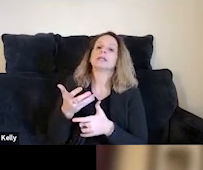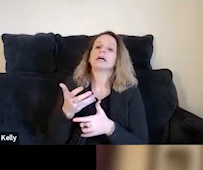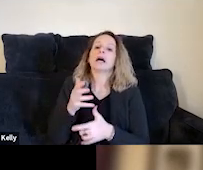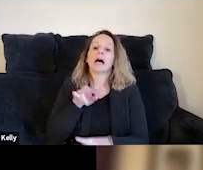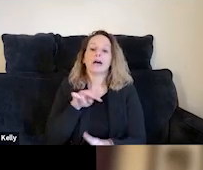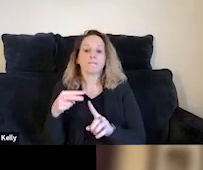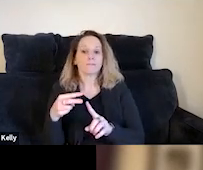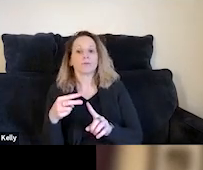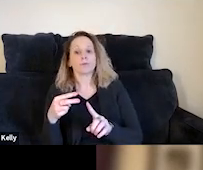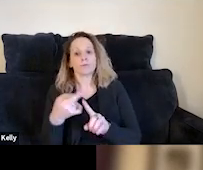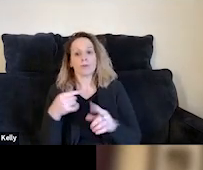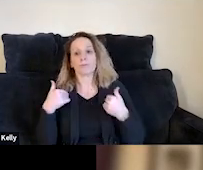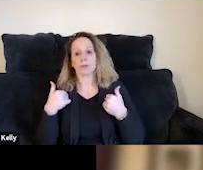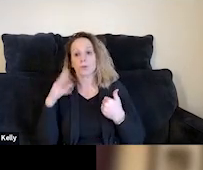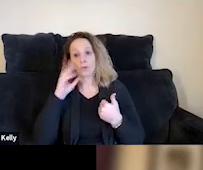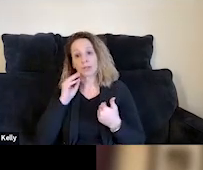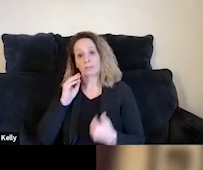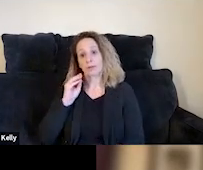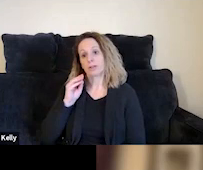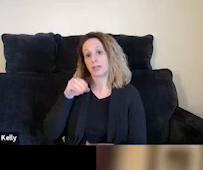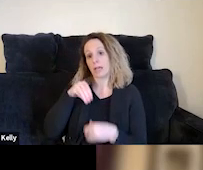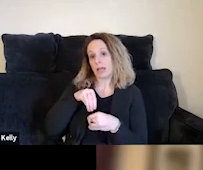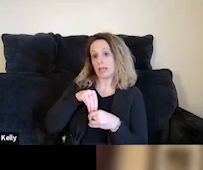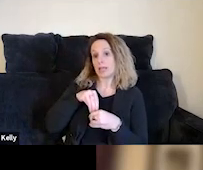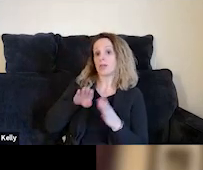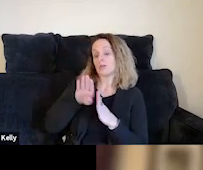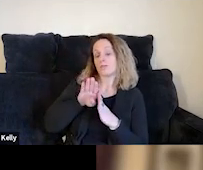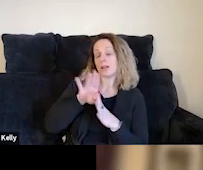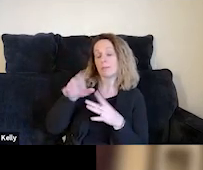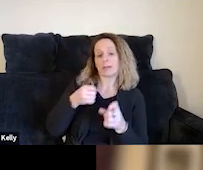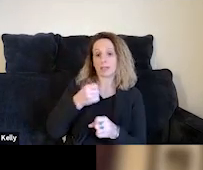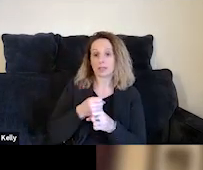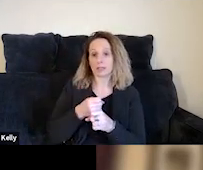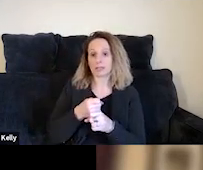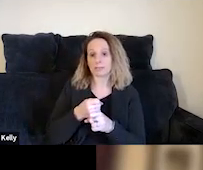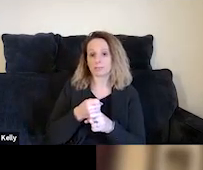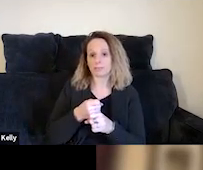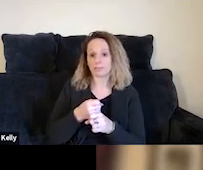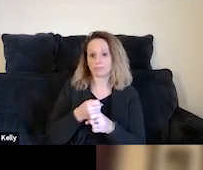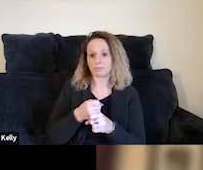that our youth experience in their developing years. Given that most justice-involve TAY